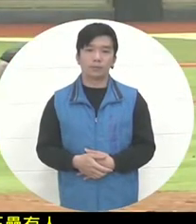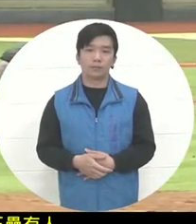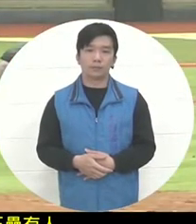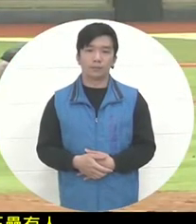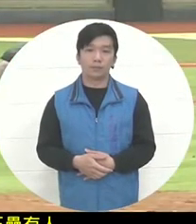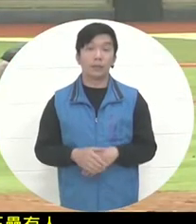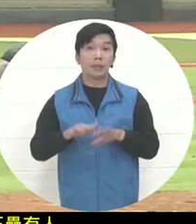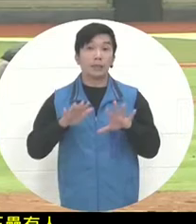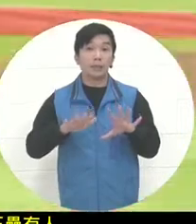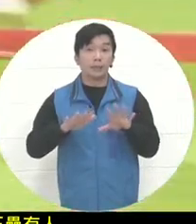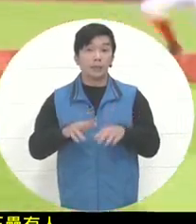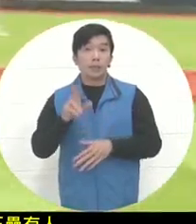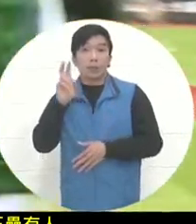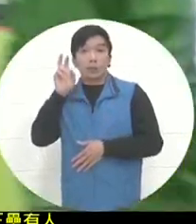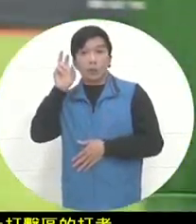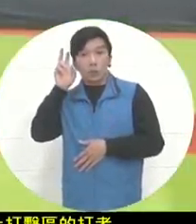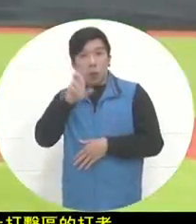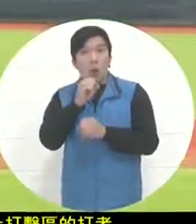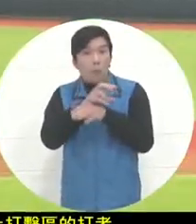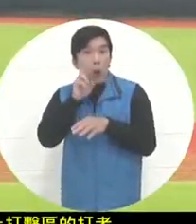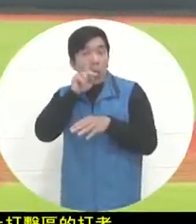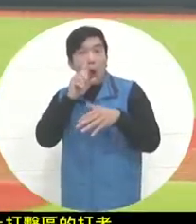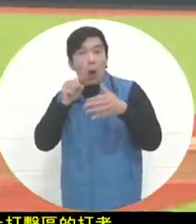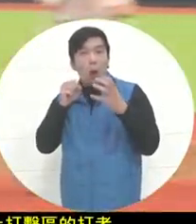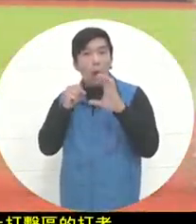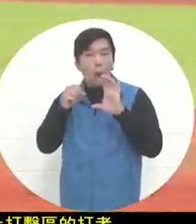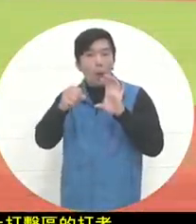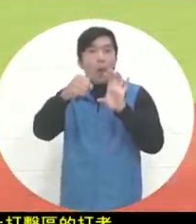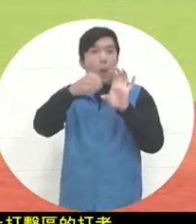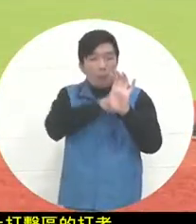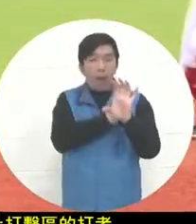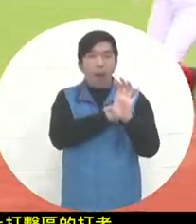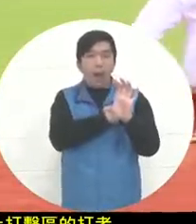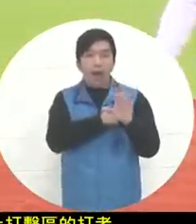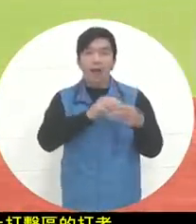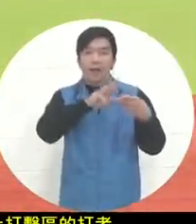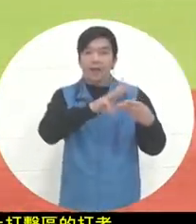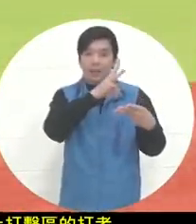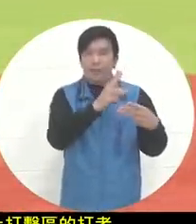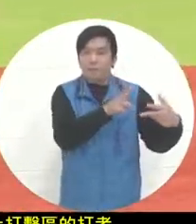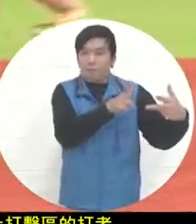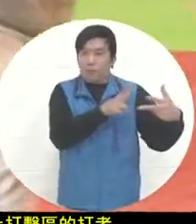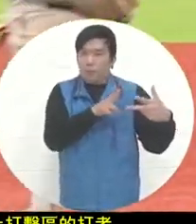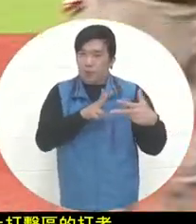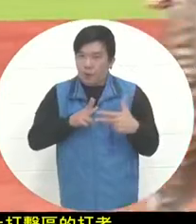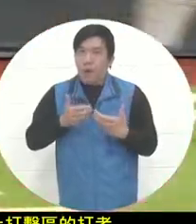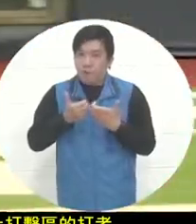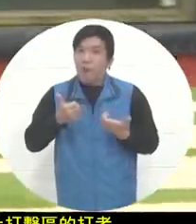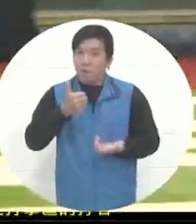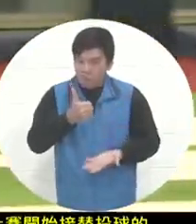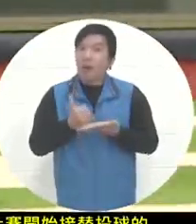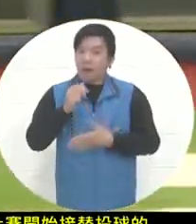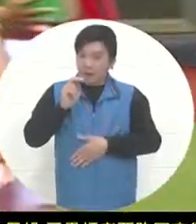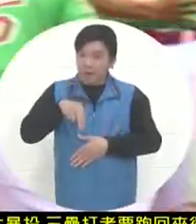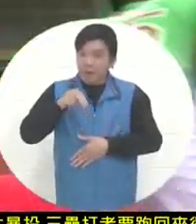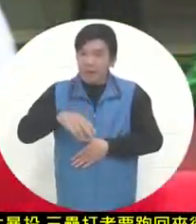At this time, a headshot occurred. The three runners were about to come back and score. In this game , Mexico's score column Oh,